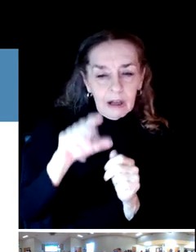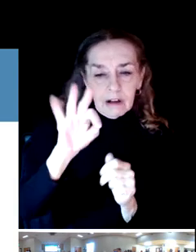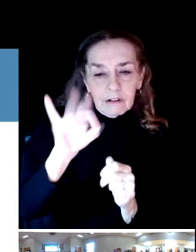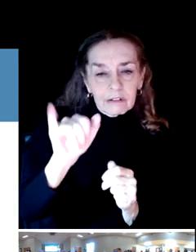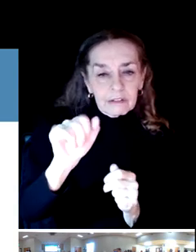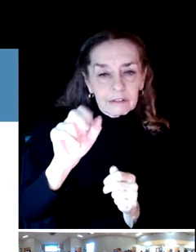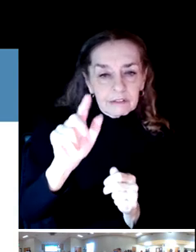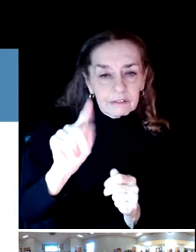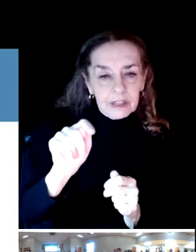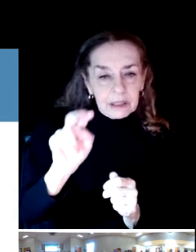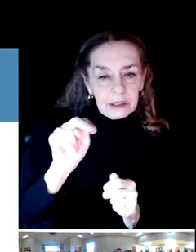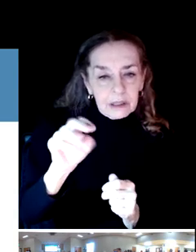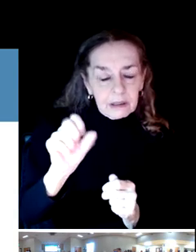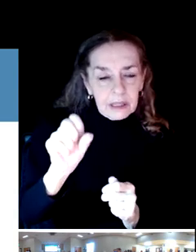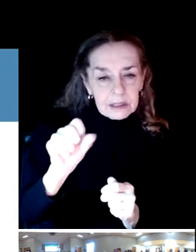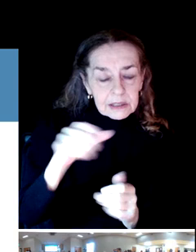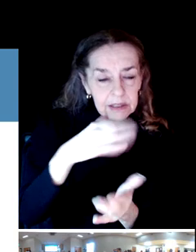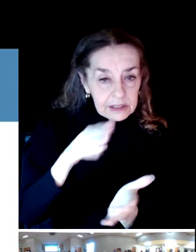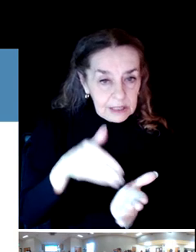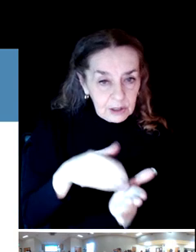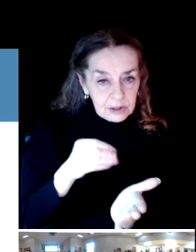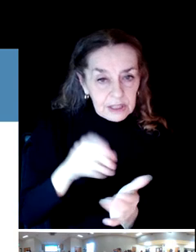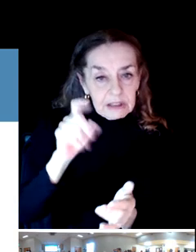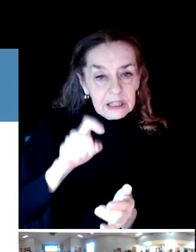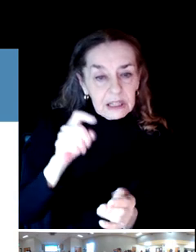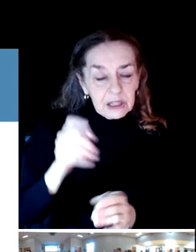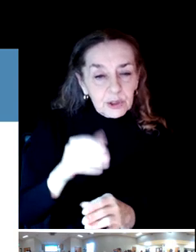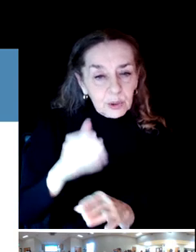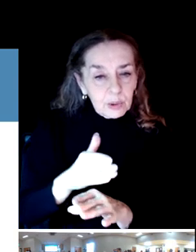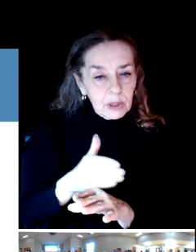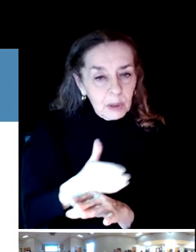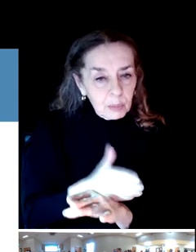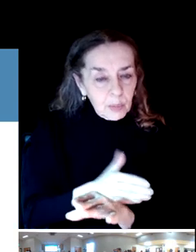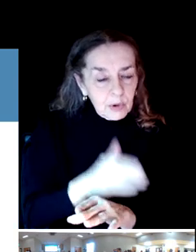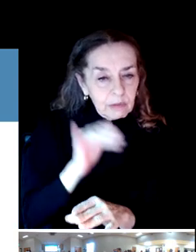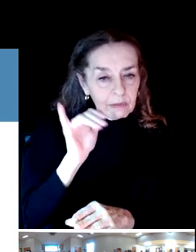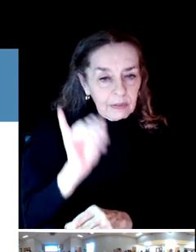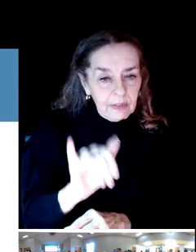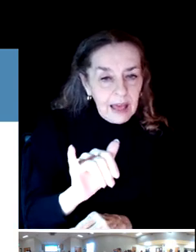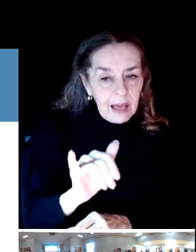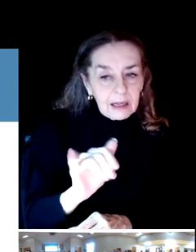within the centers, especially having to do with the pass sales. People buy passes